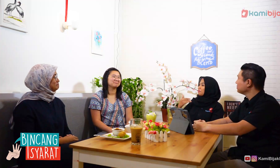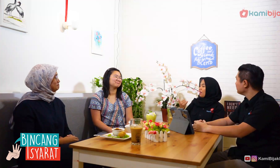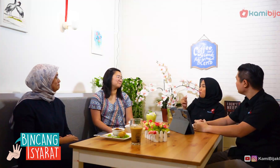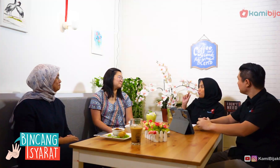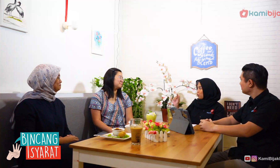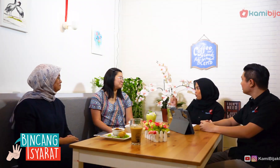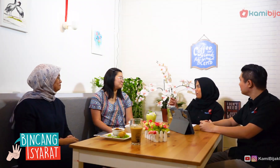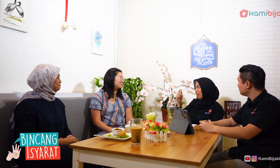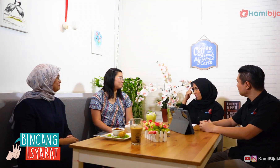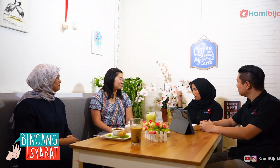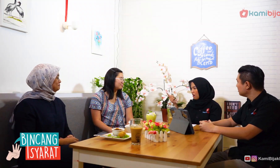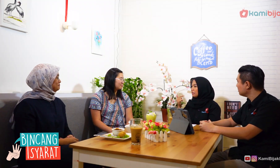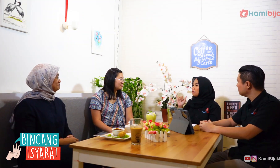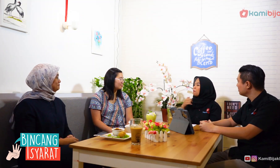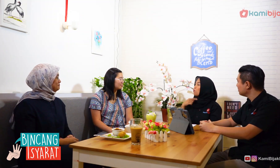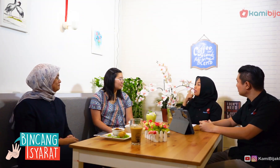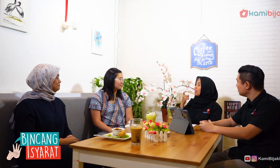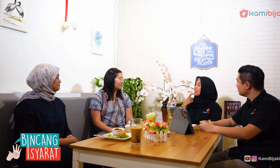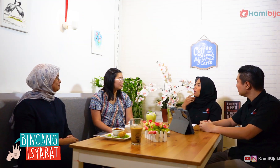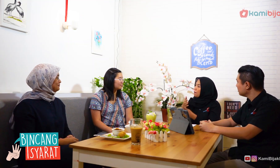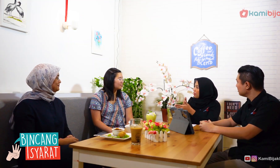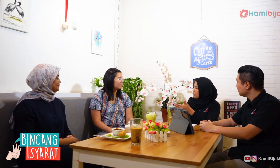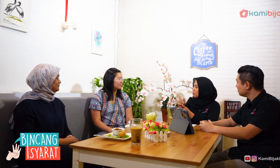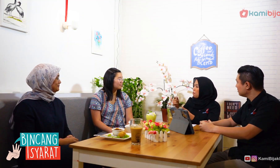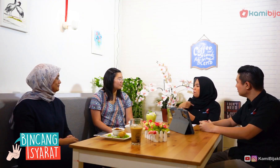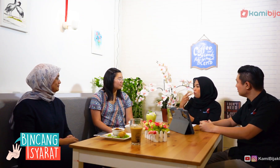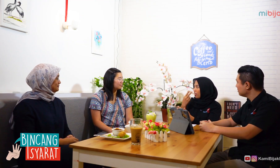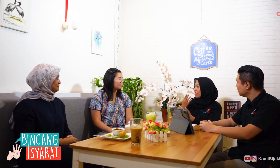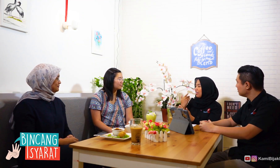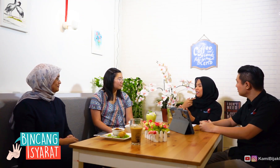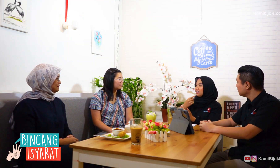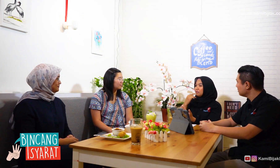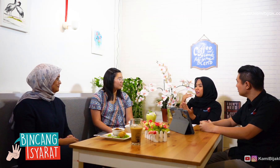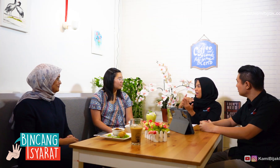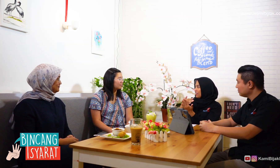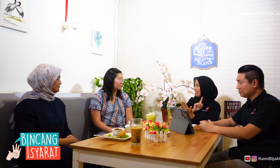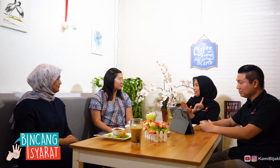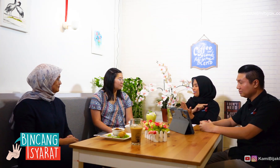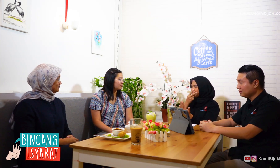Now for Laura, I want to ask about obstacles because of seeing your personal information,